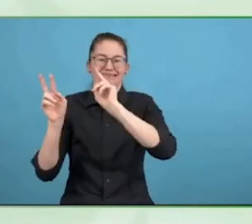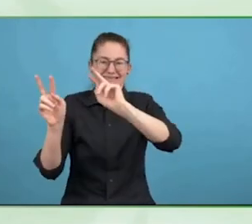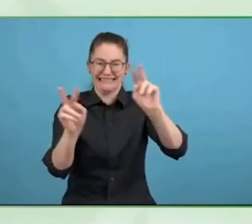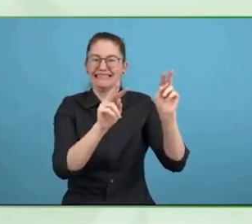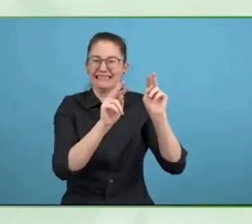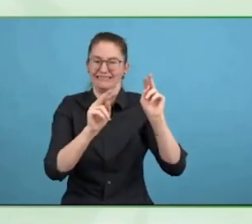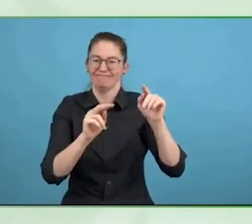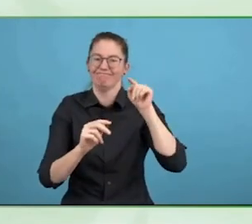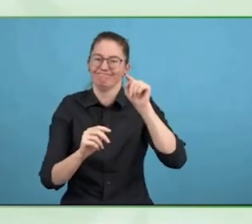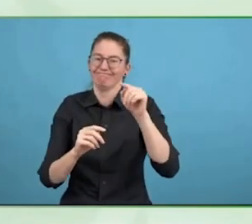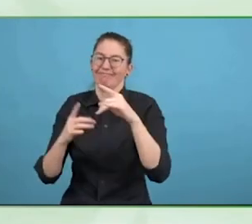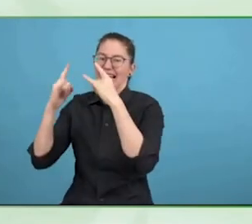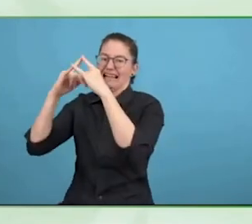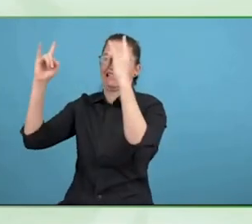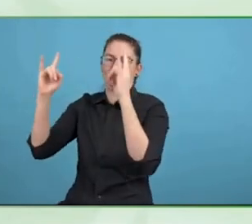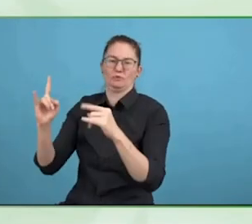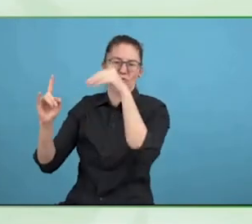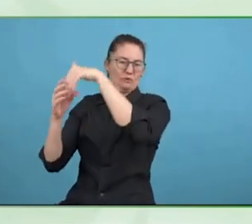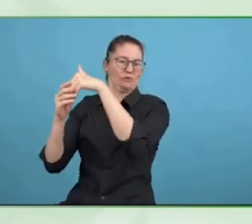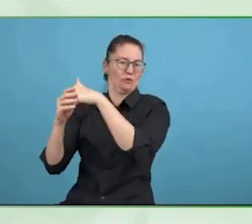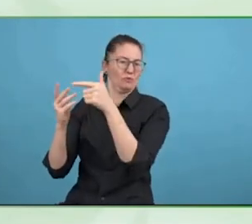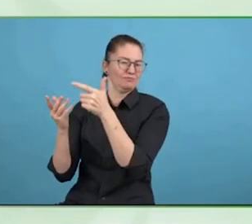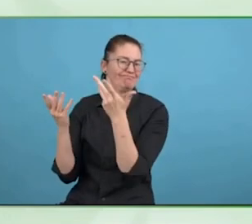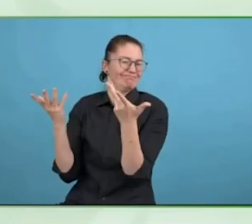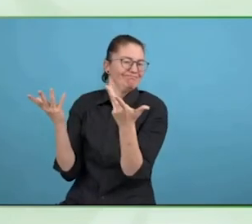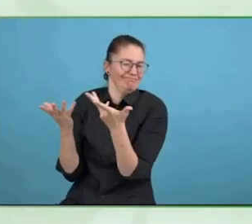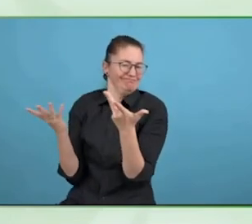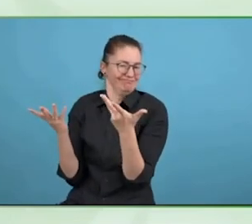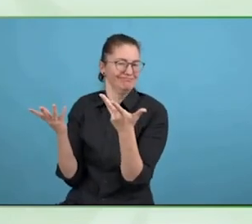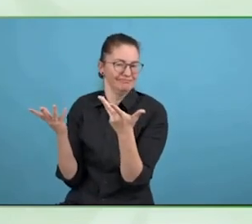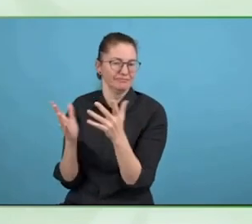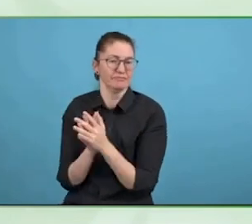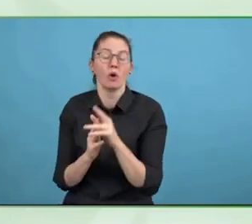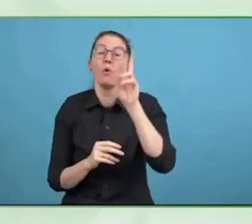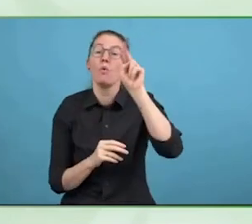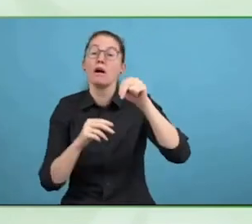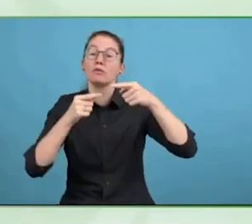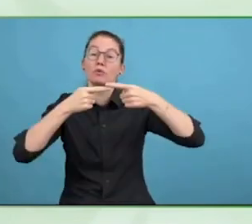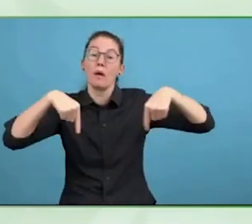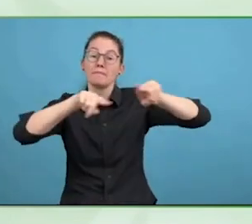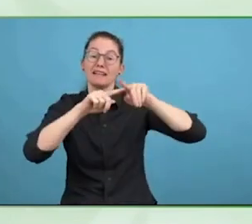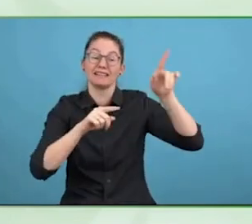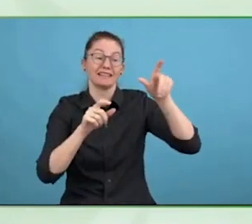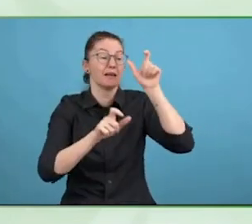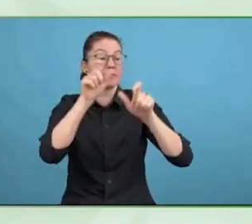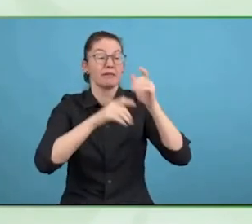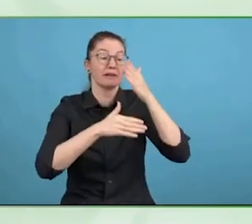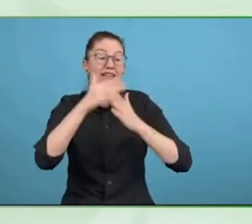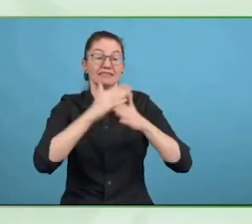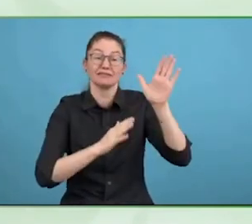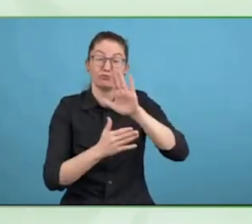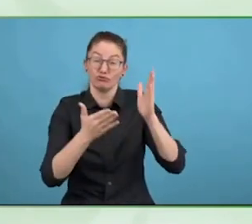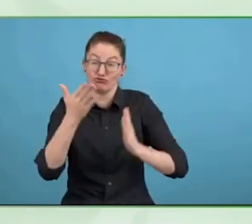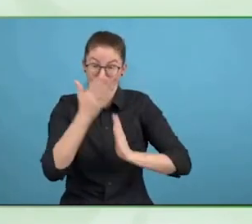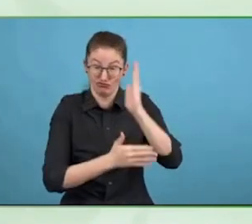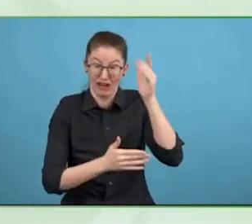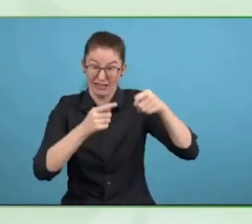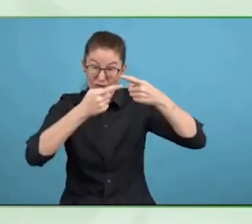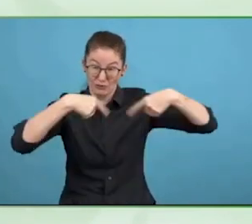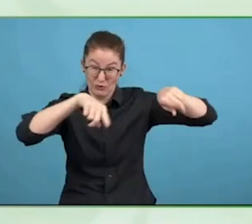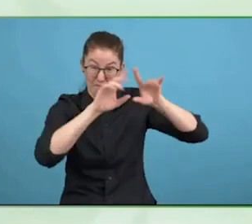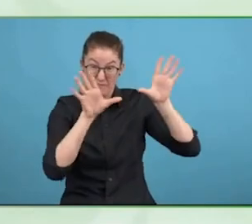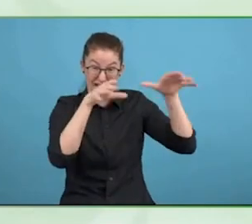We are certainly making progress on global understanding of what an